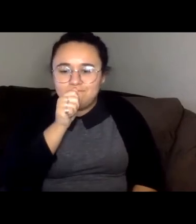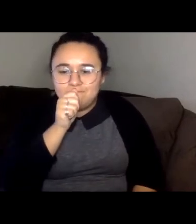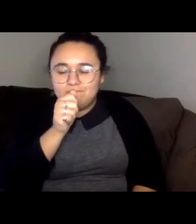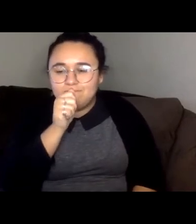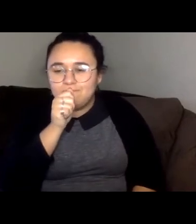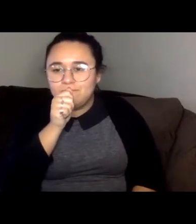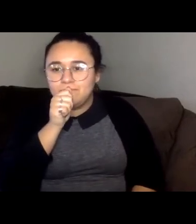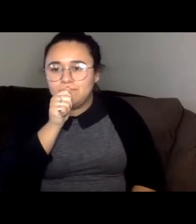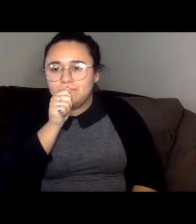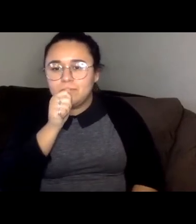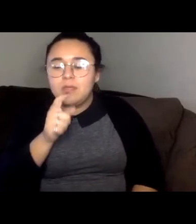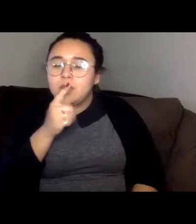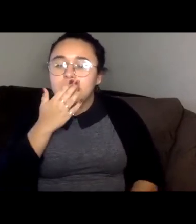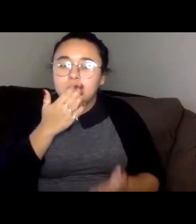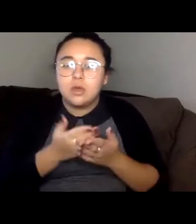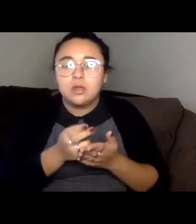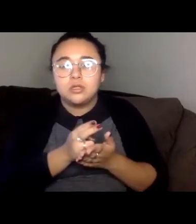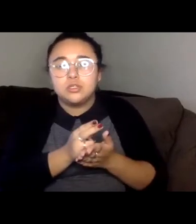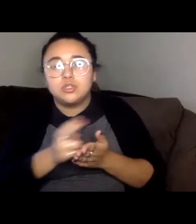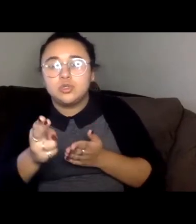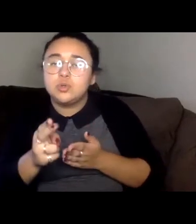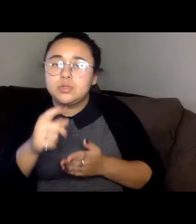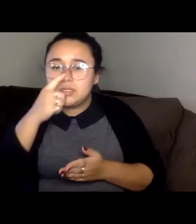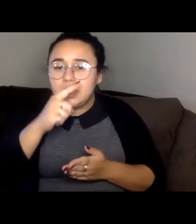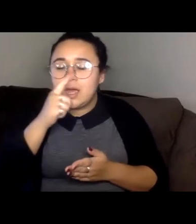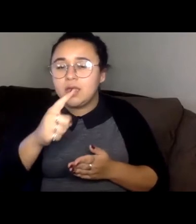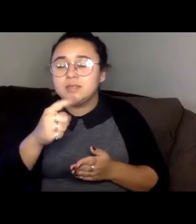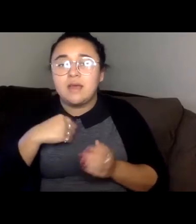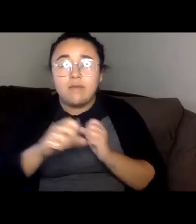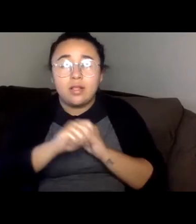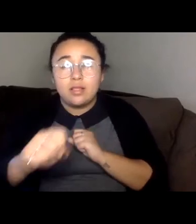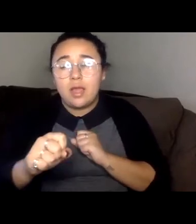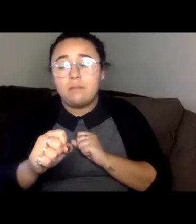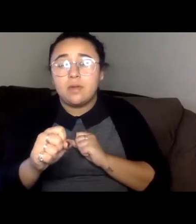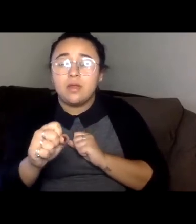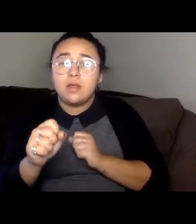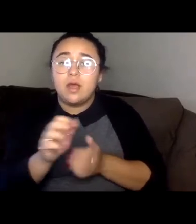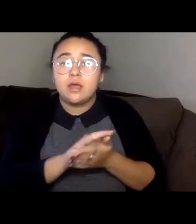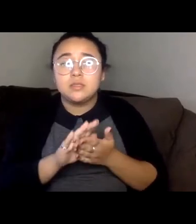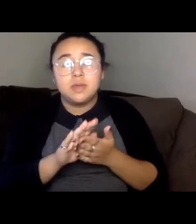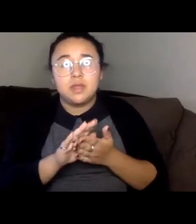Those good shoe ties who perform elaborate hospitalities to mask the machinations underway.